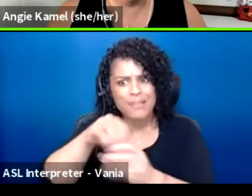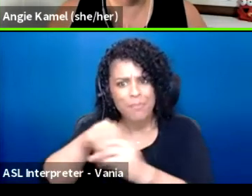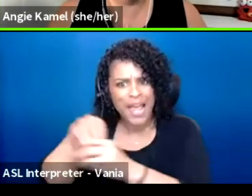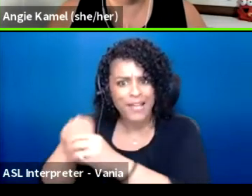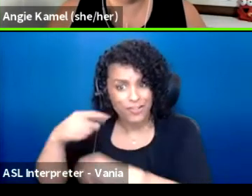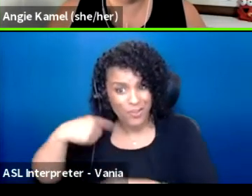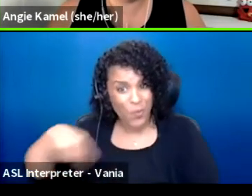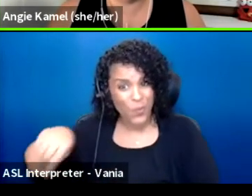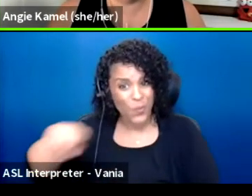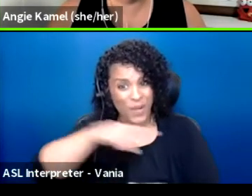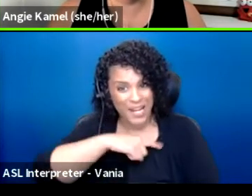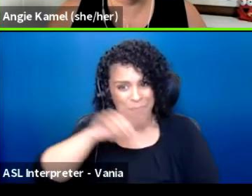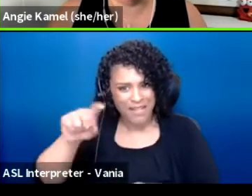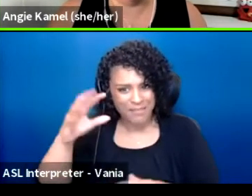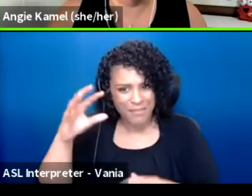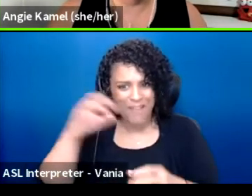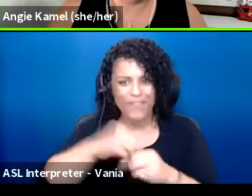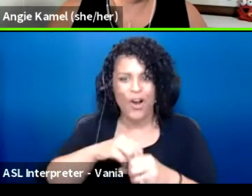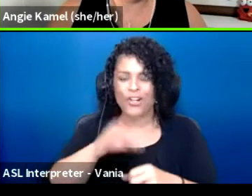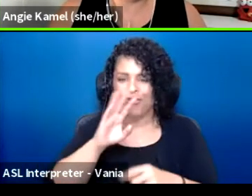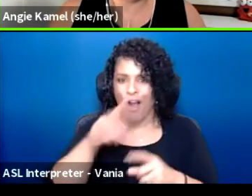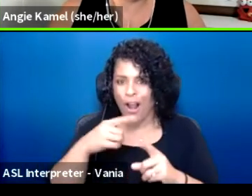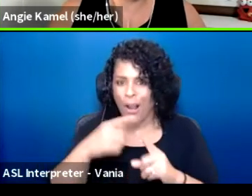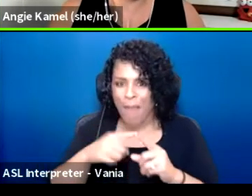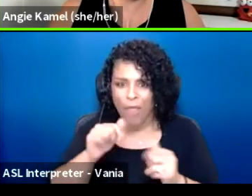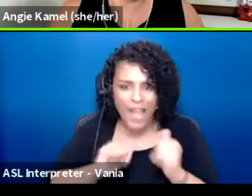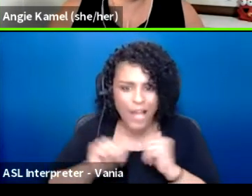I think about theatrical Pacino and I think about the ways